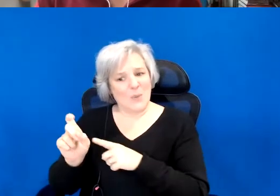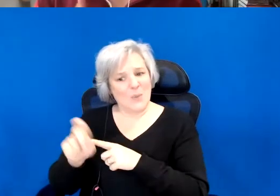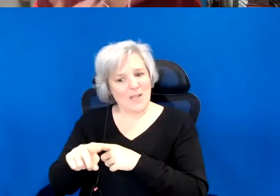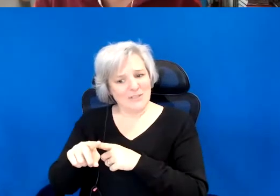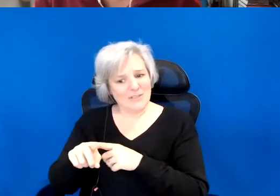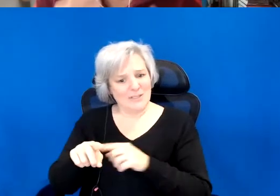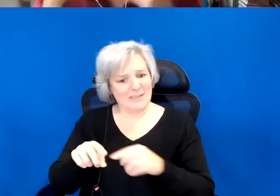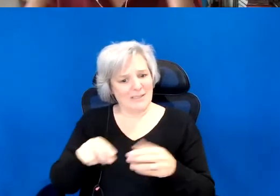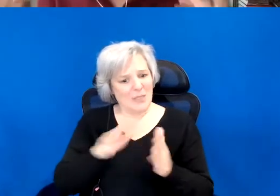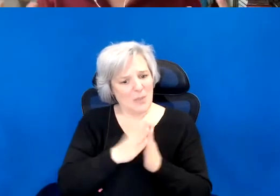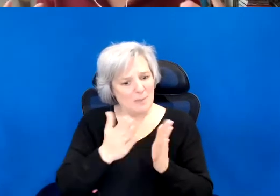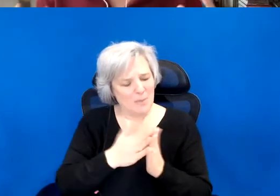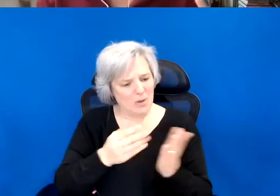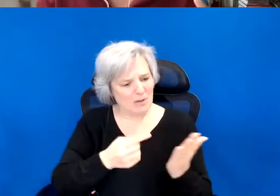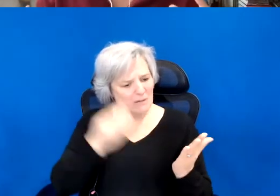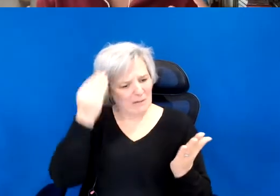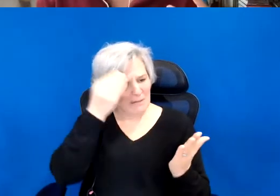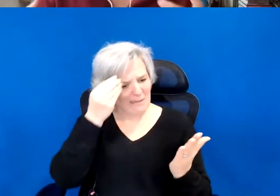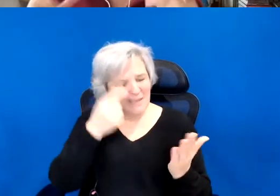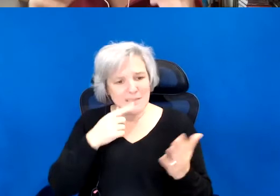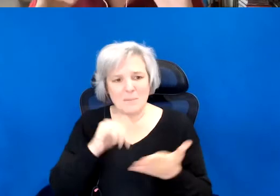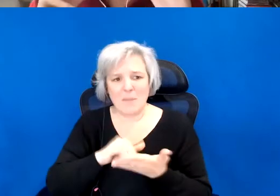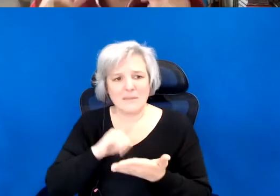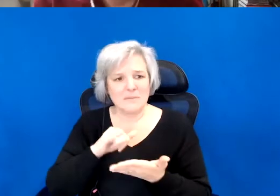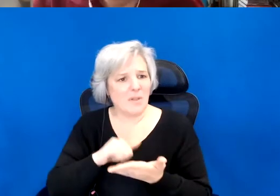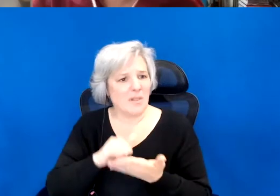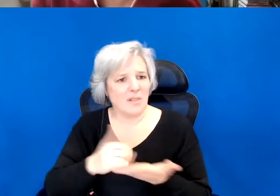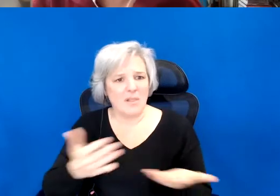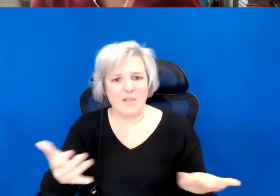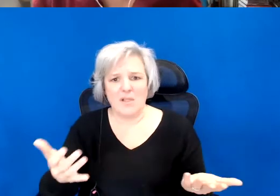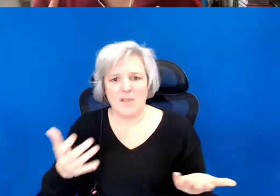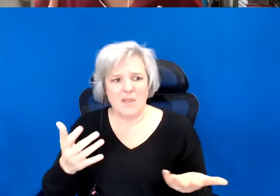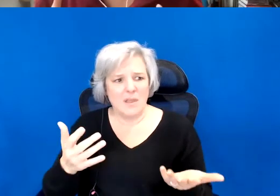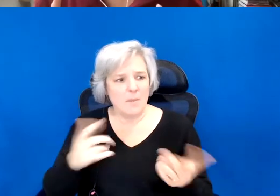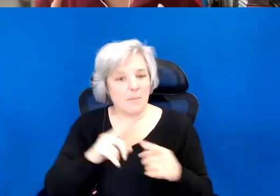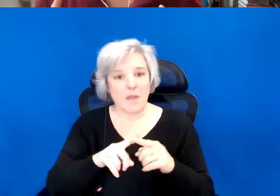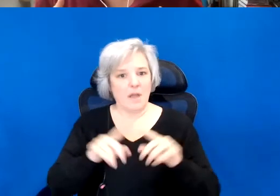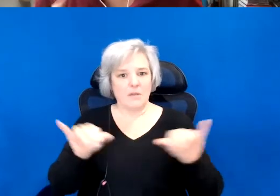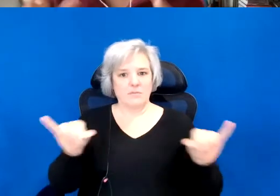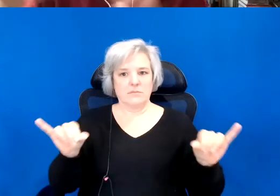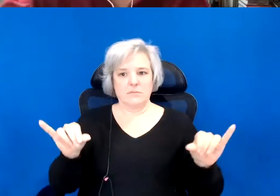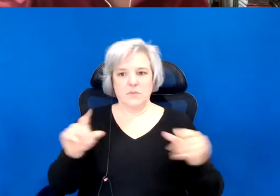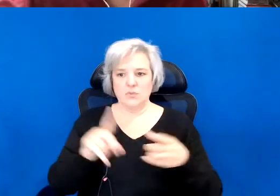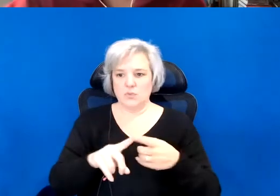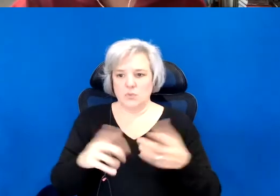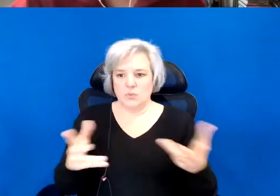It's asking the impossible questions but still tilted towards that literal life.